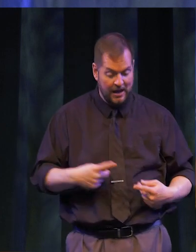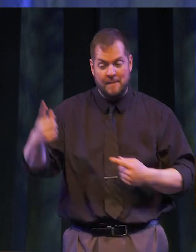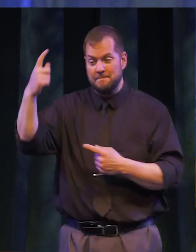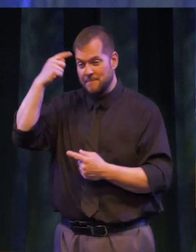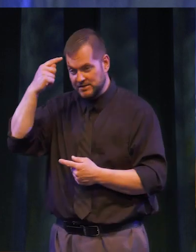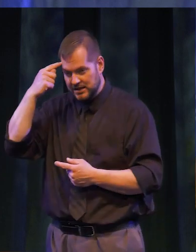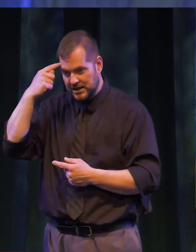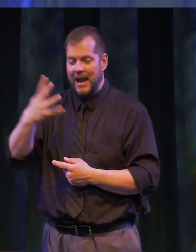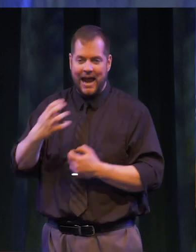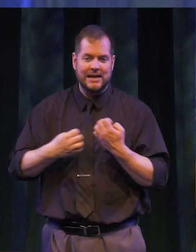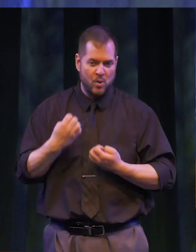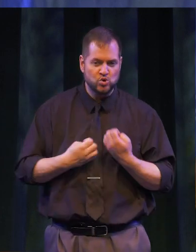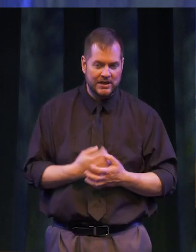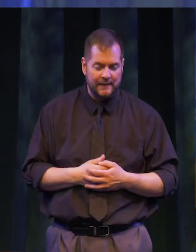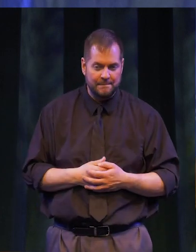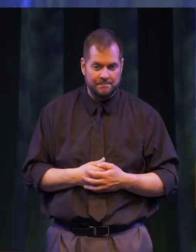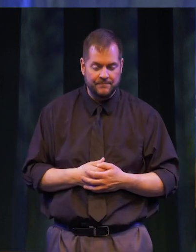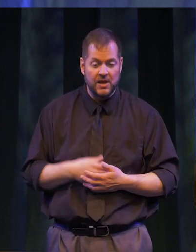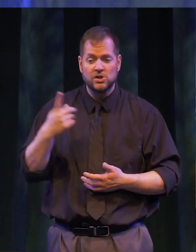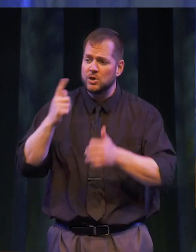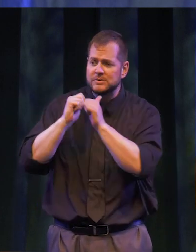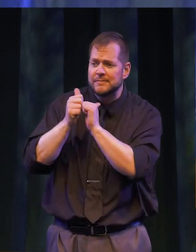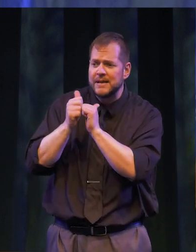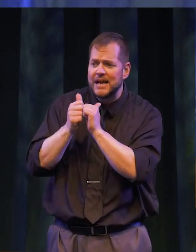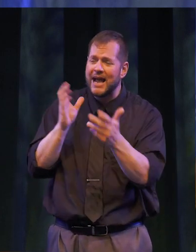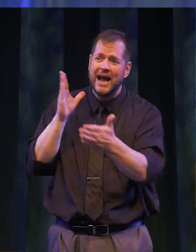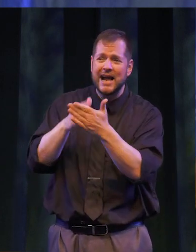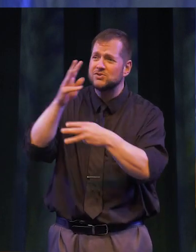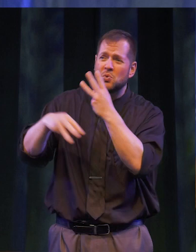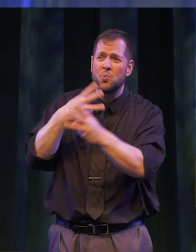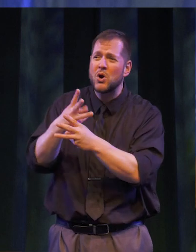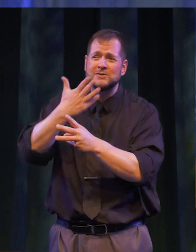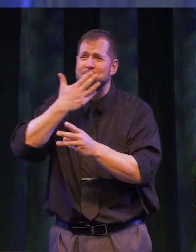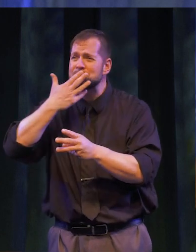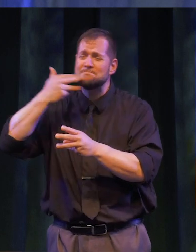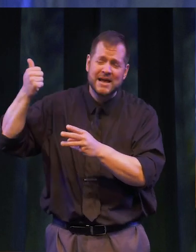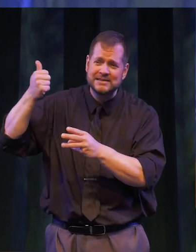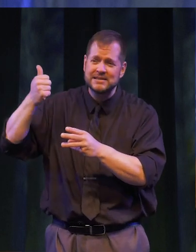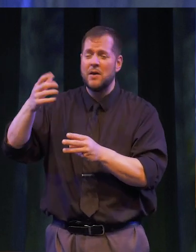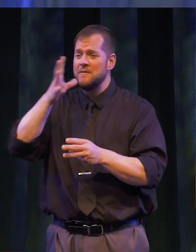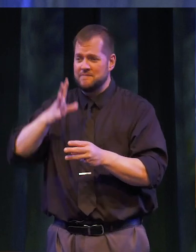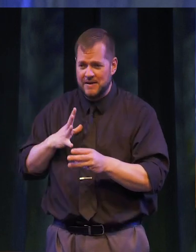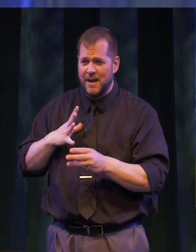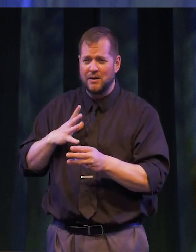mentally and emotionally. She was competing against the world’s best female speed skaters,